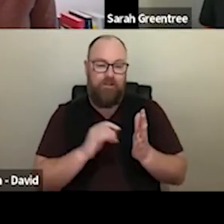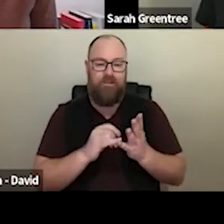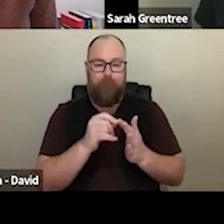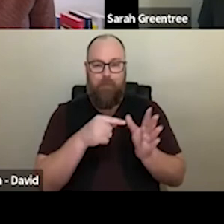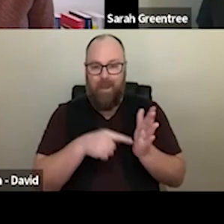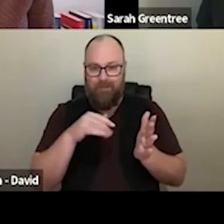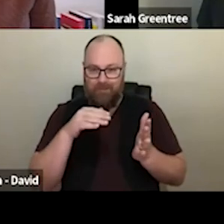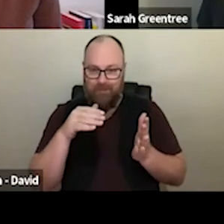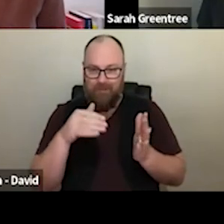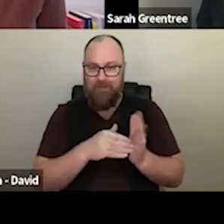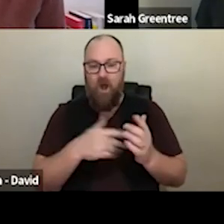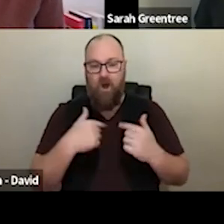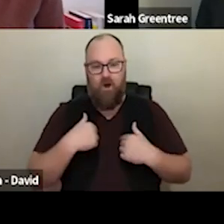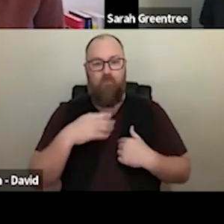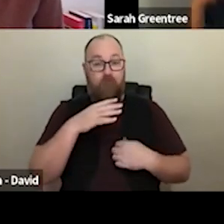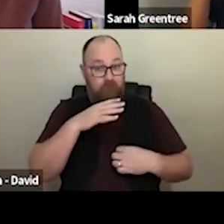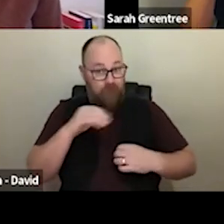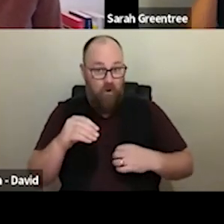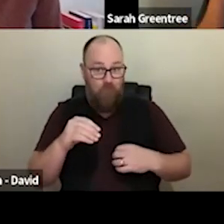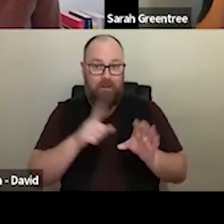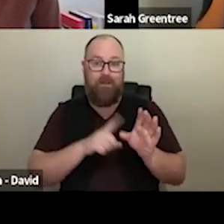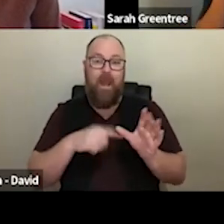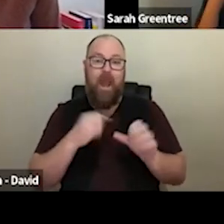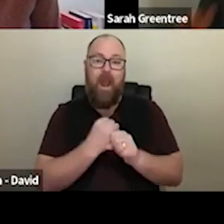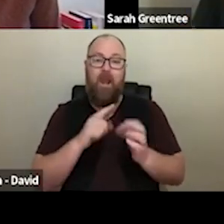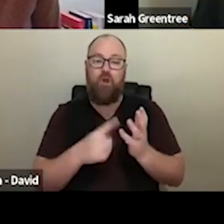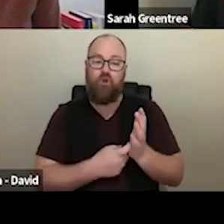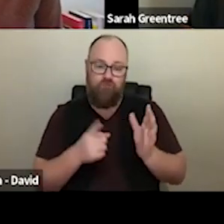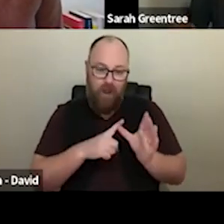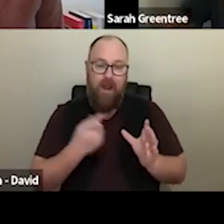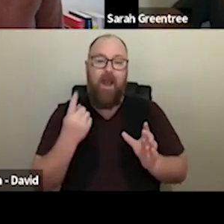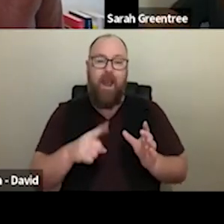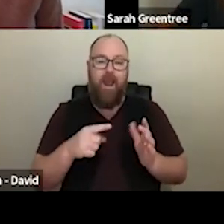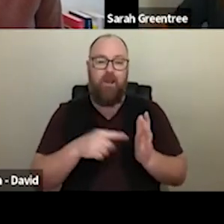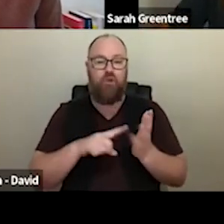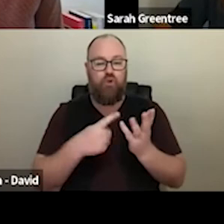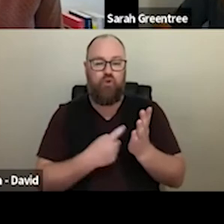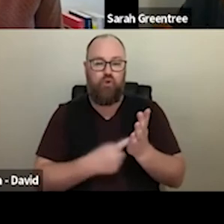I'm dialing in from the lands of the Agra and the terrible people in Brisbane. practice. Zohar, perhaps you would like to introduce yourself? ZOHAR SPATZ: